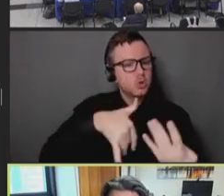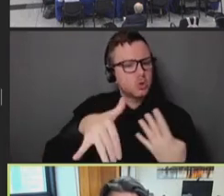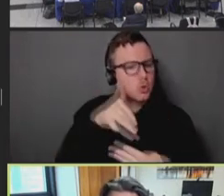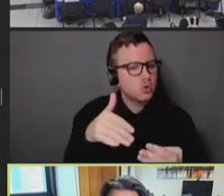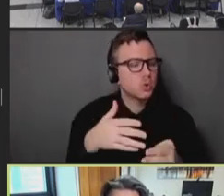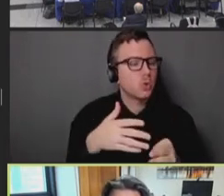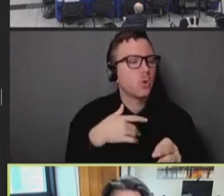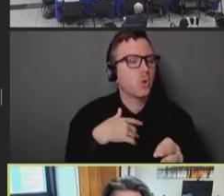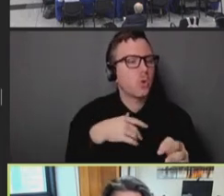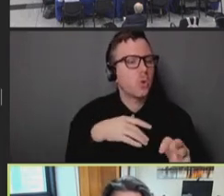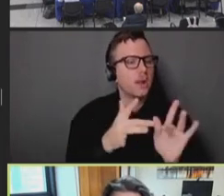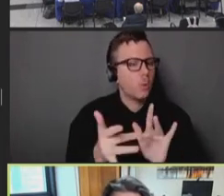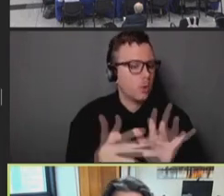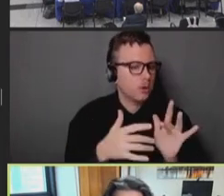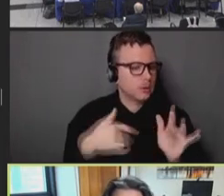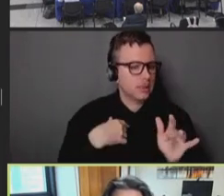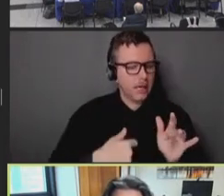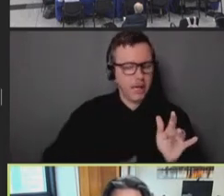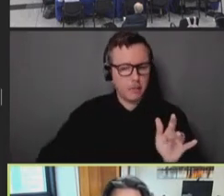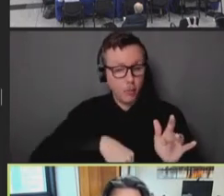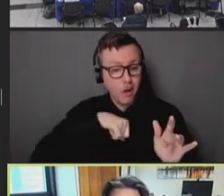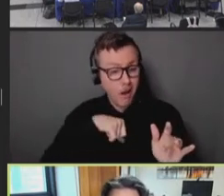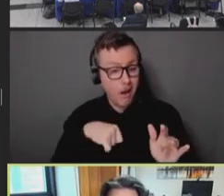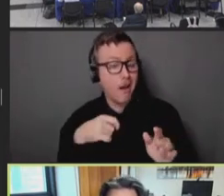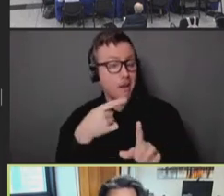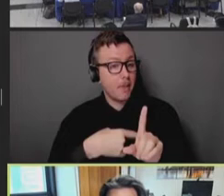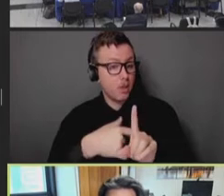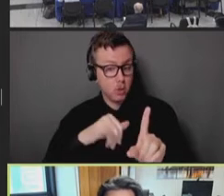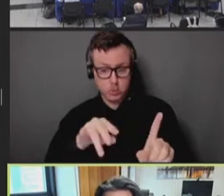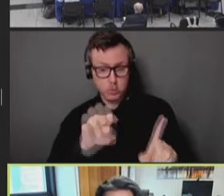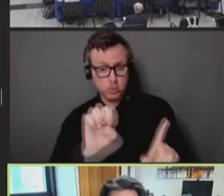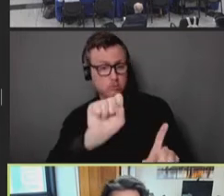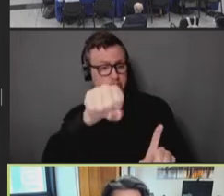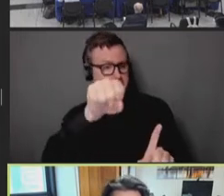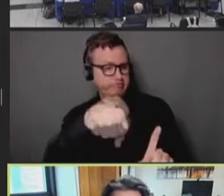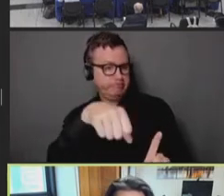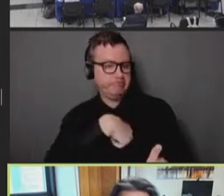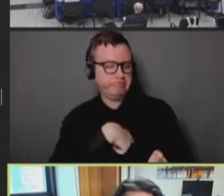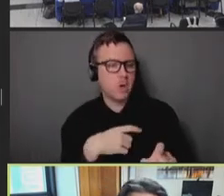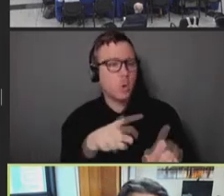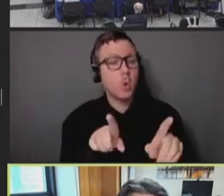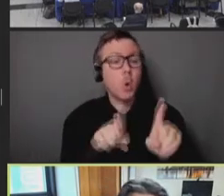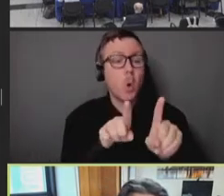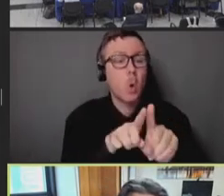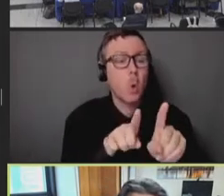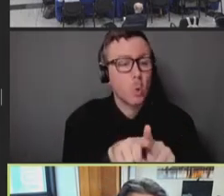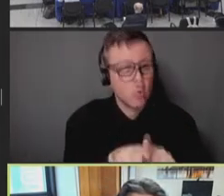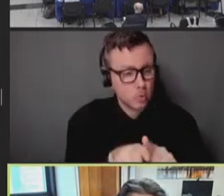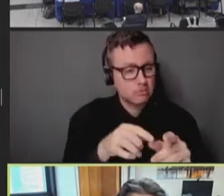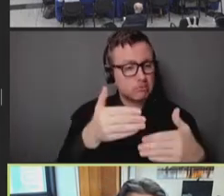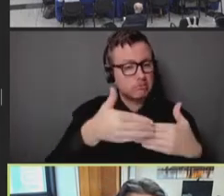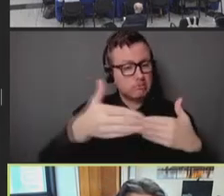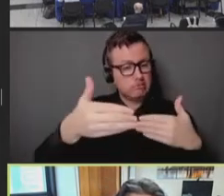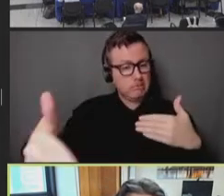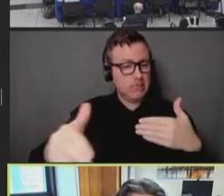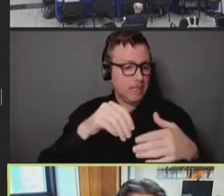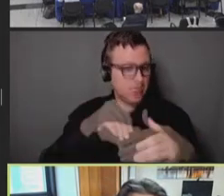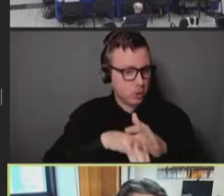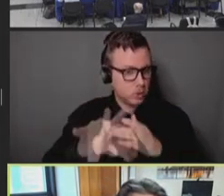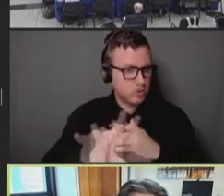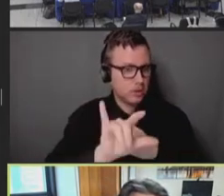in and around pride month in June, but in the subsequent weeks and months into July and August.